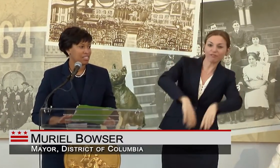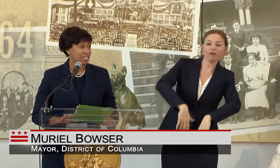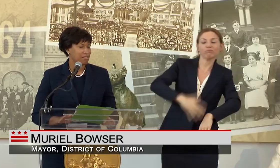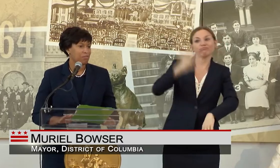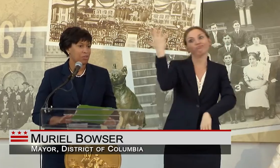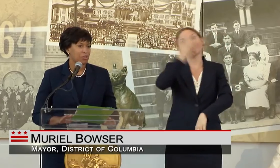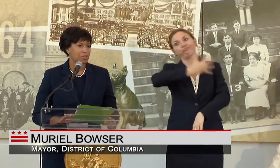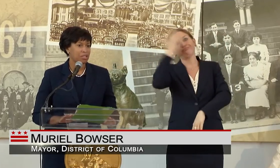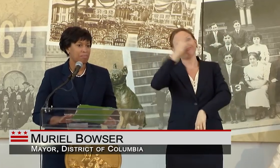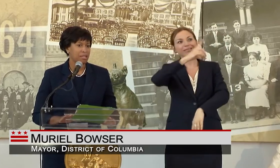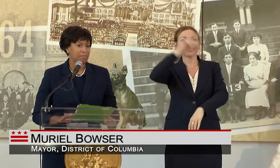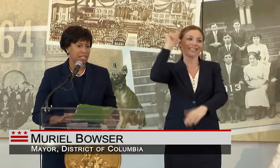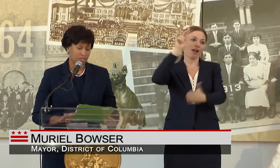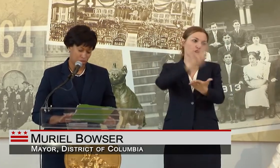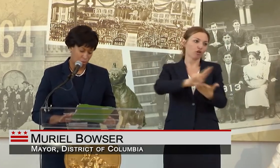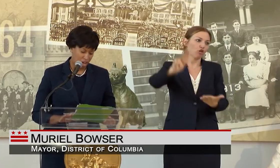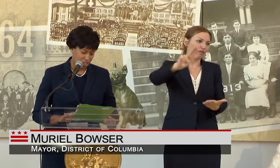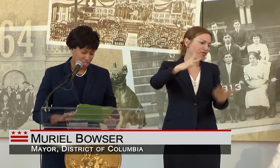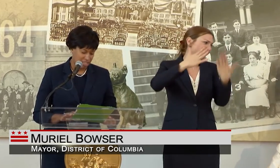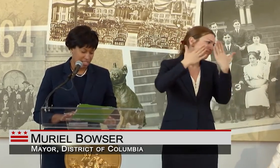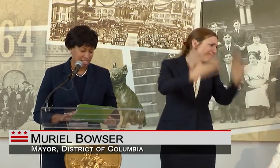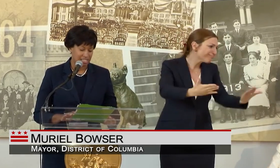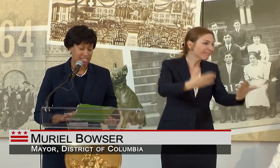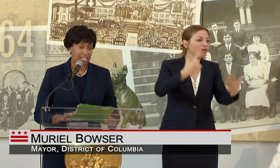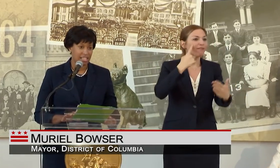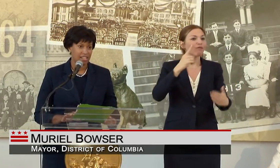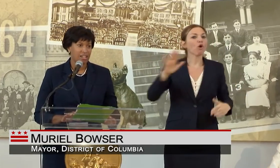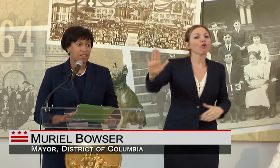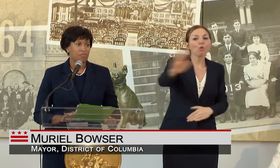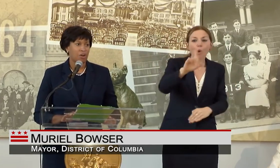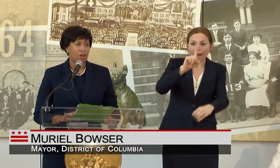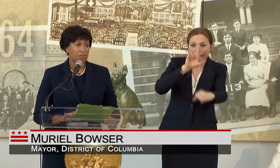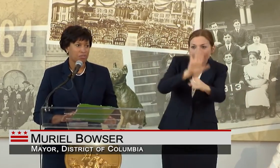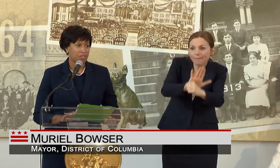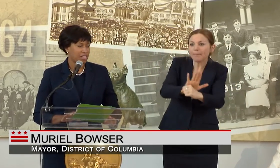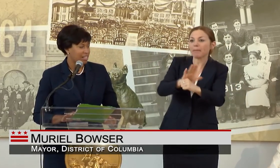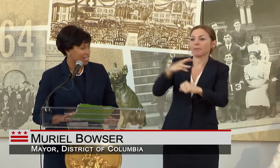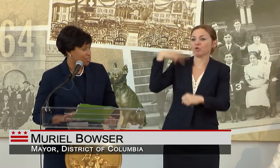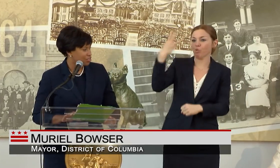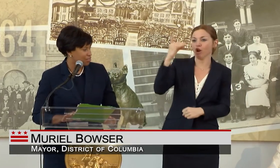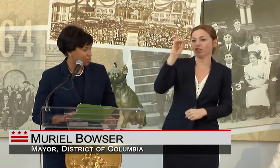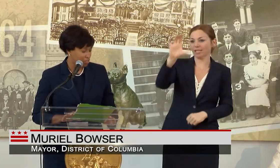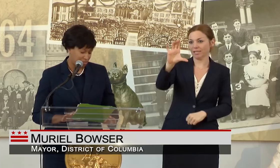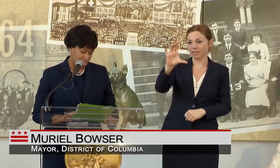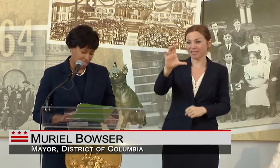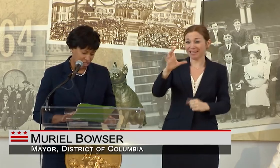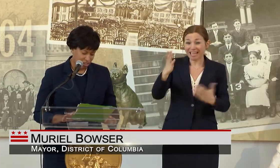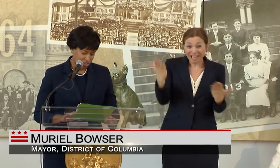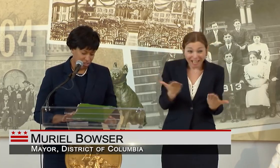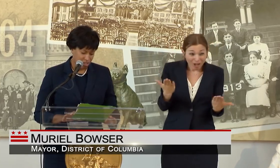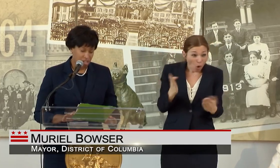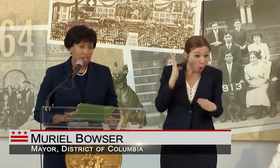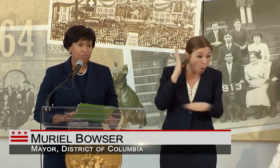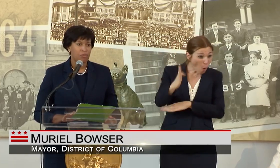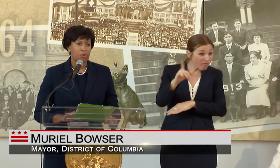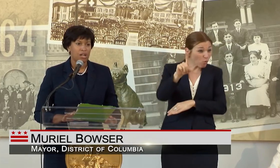UNIVERSITY FOR YOUR COMMITMENT TO WASHINGTON, D.C., FOR OVER 150 YEARS.